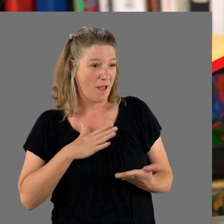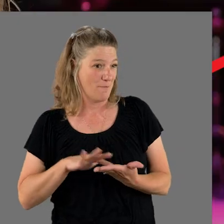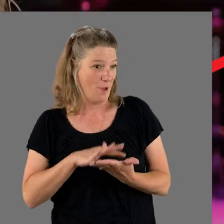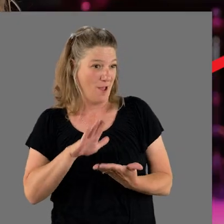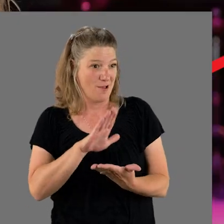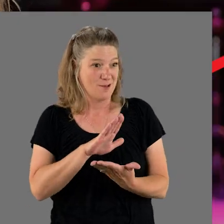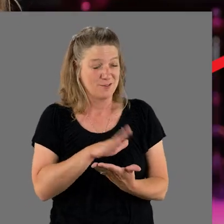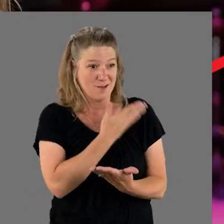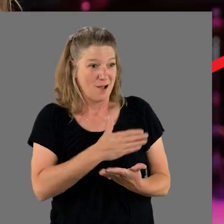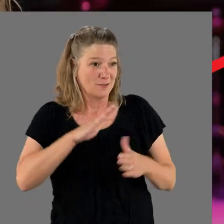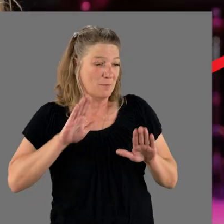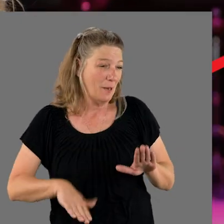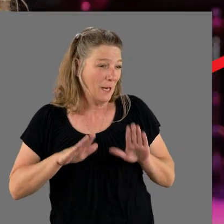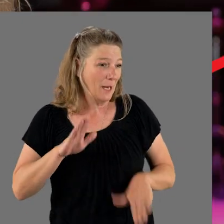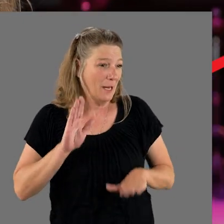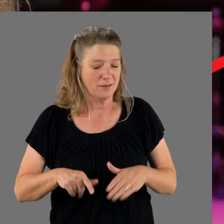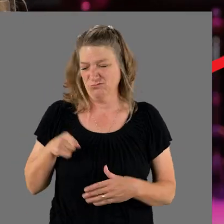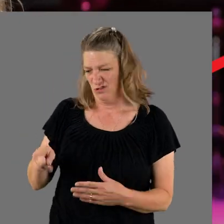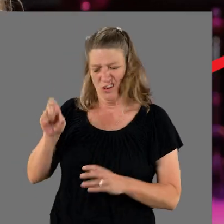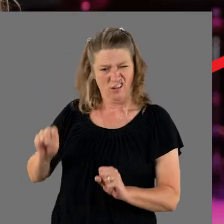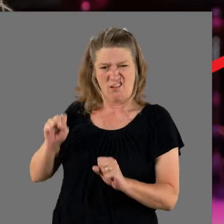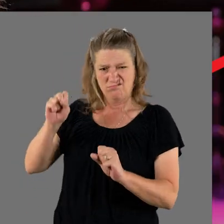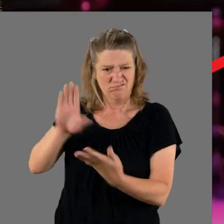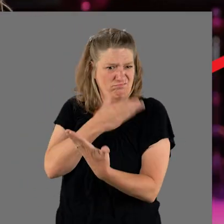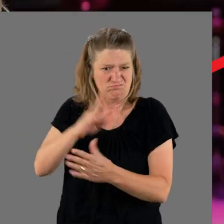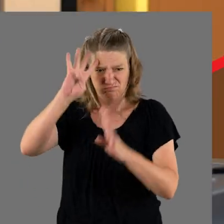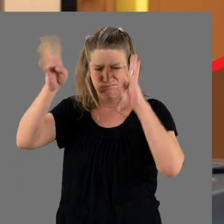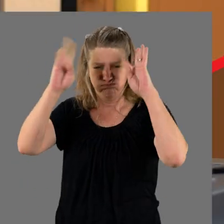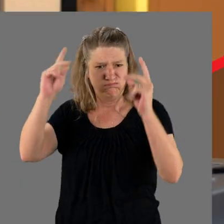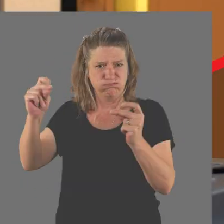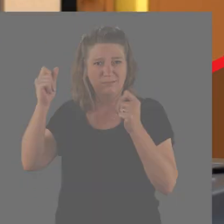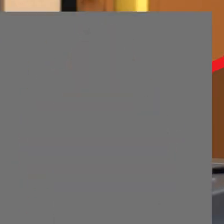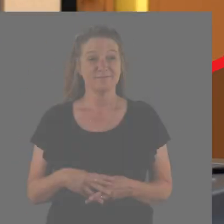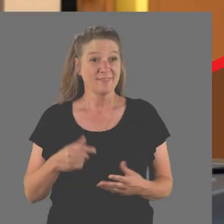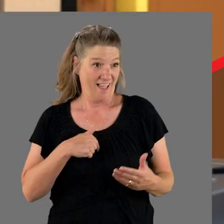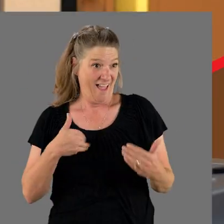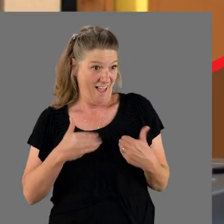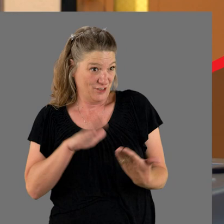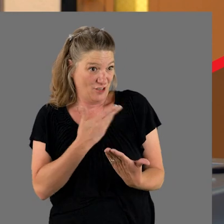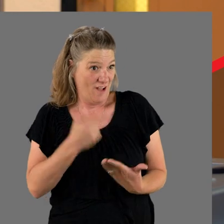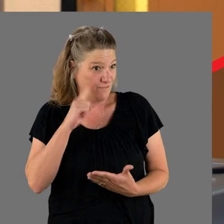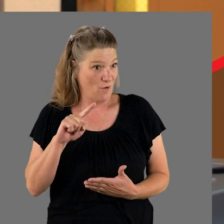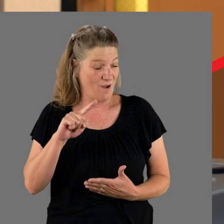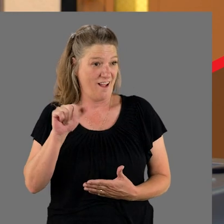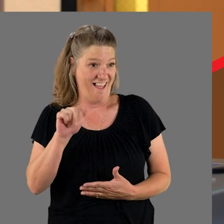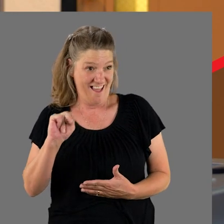She can just come up with these songs at the drop of a hat. I have a song for "N," which you might like.